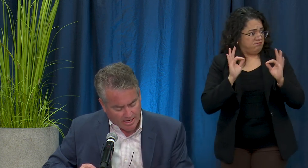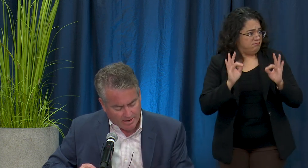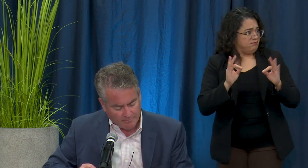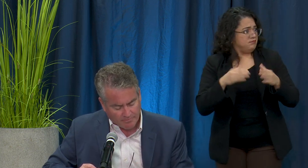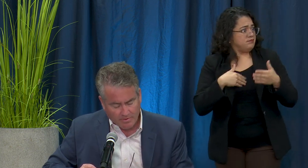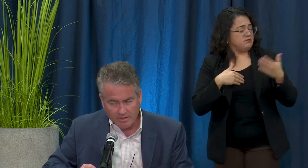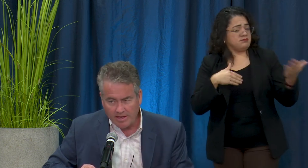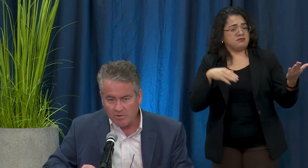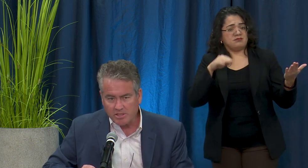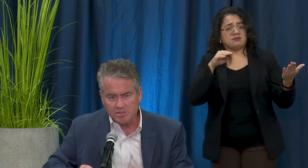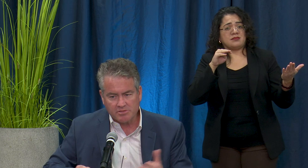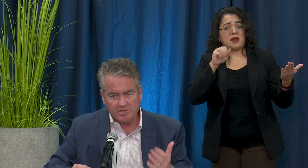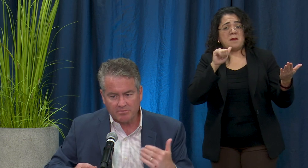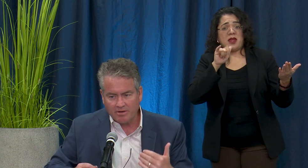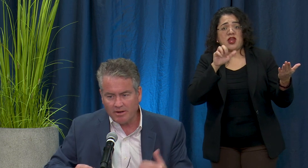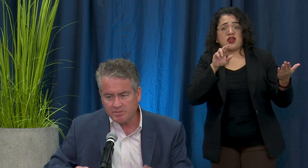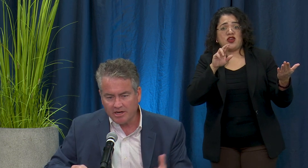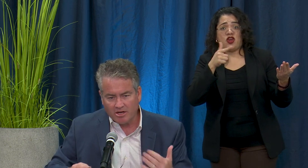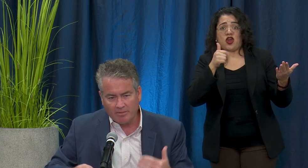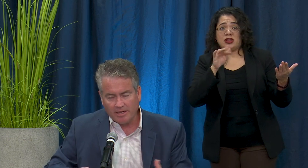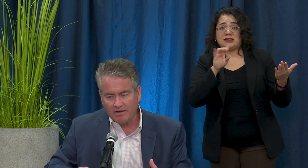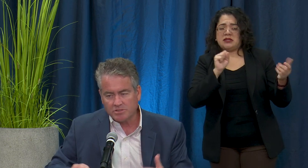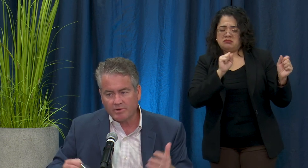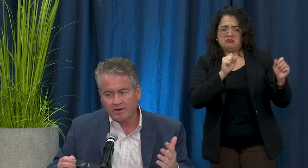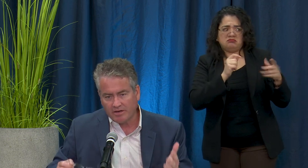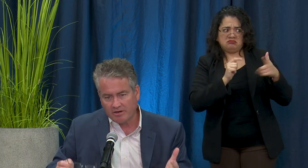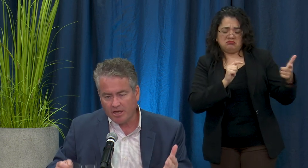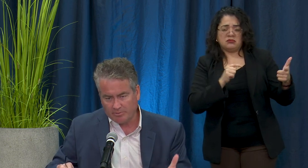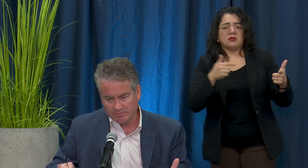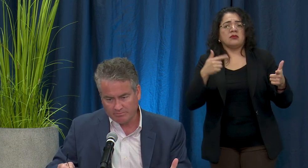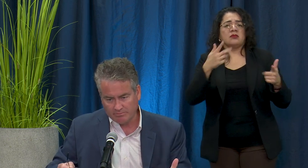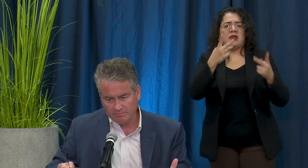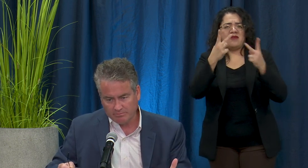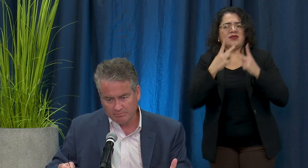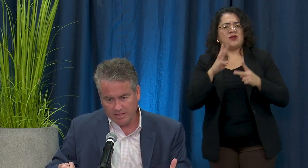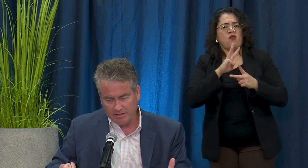Any questions visit my website or call my office, we are here to help you. You